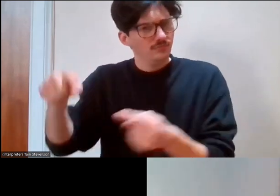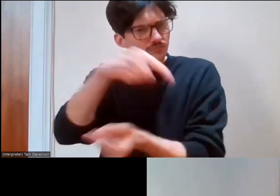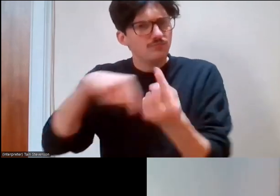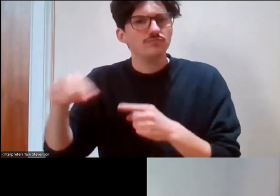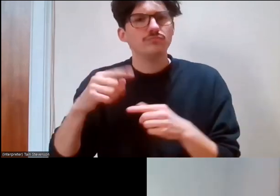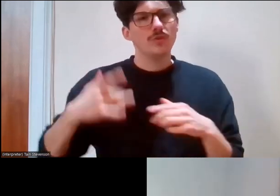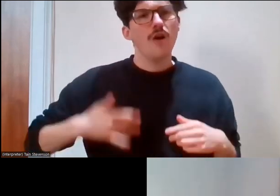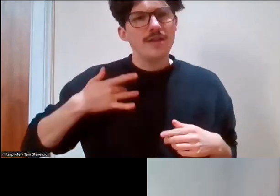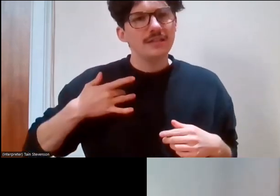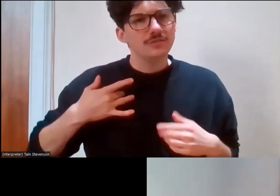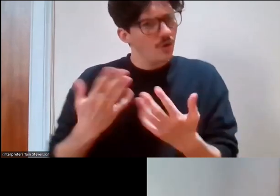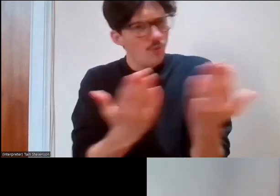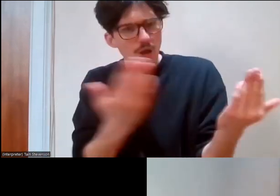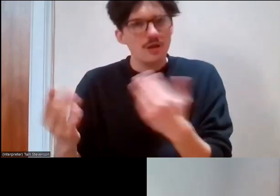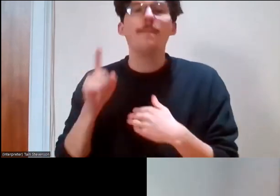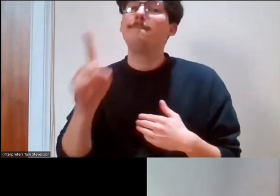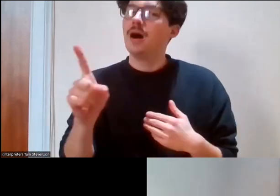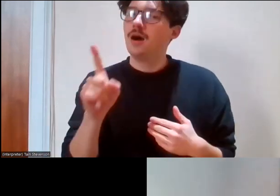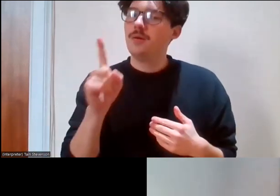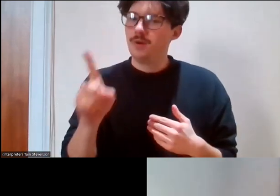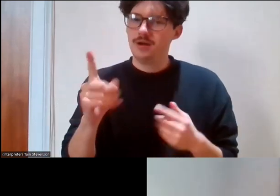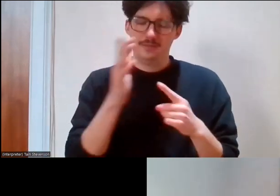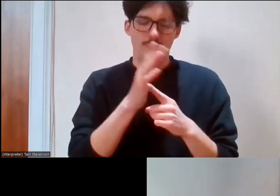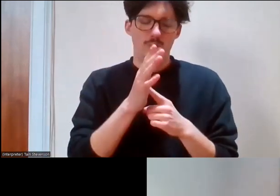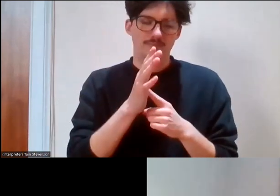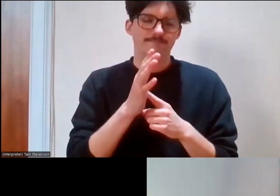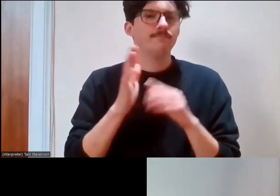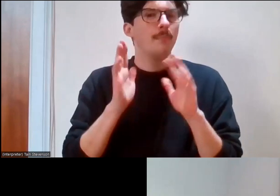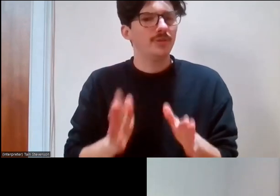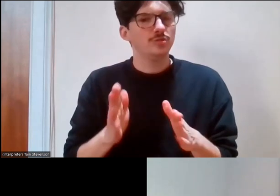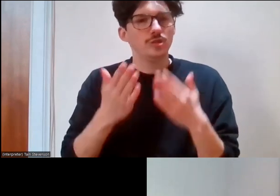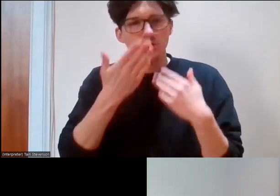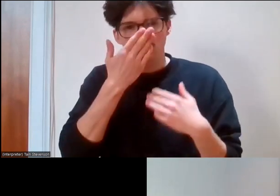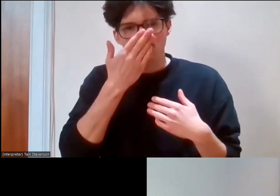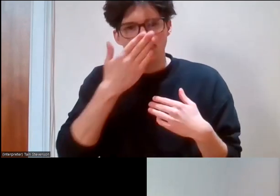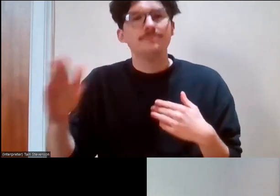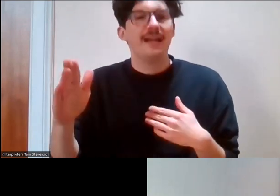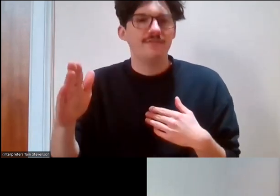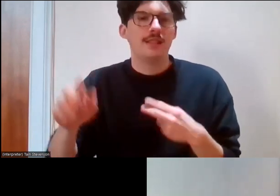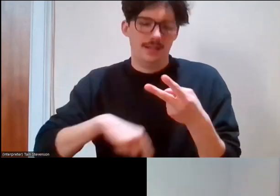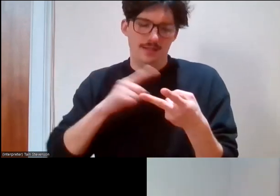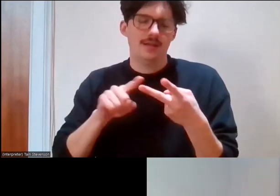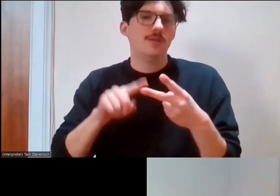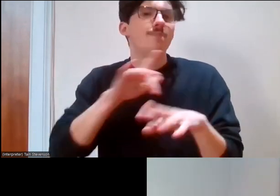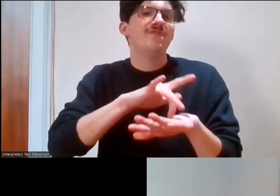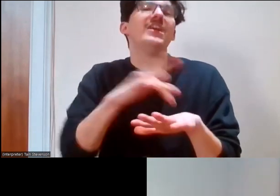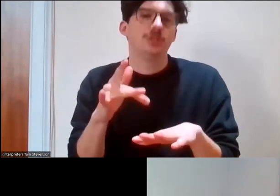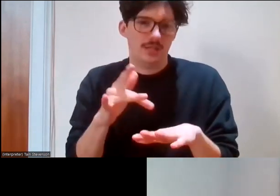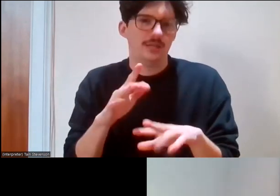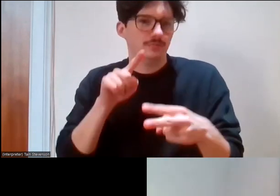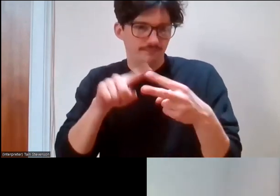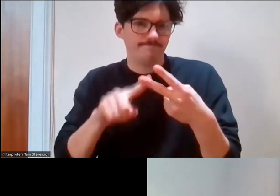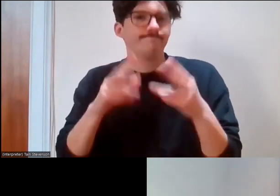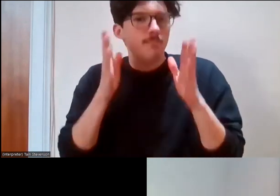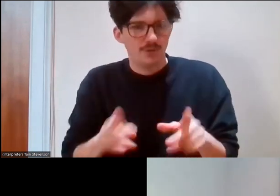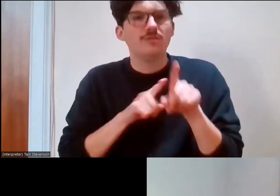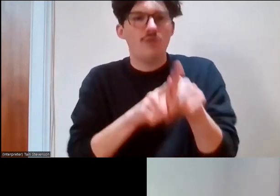expect all participants to act respectfully and professionally. So, if anyone is using offensive